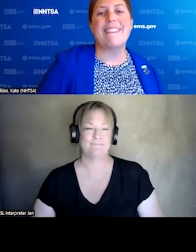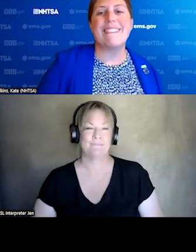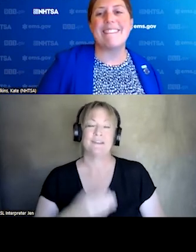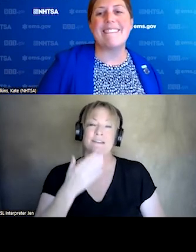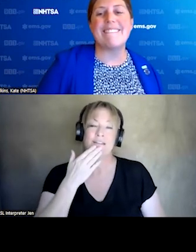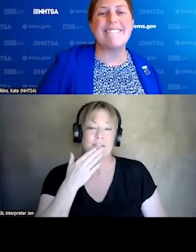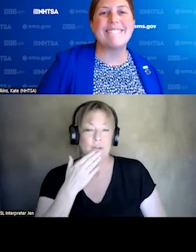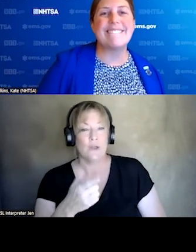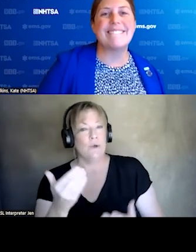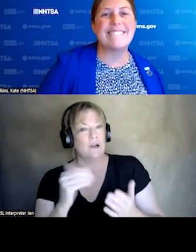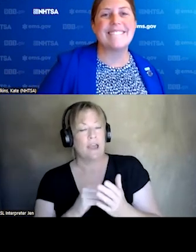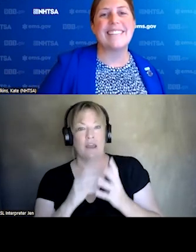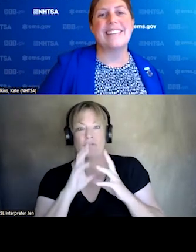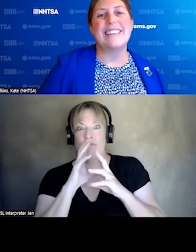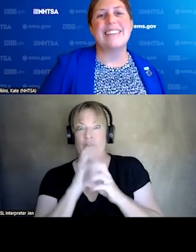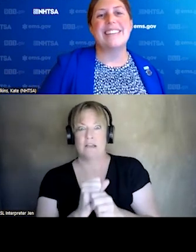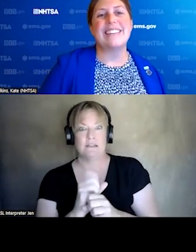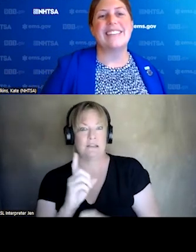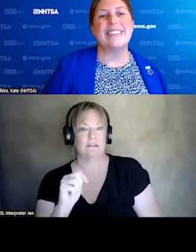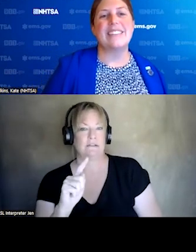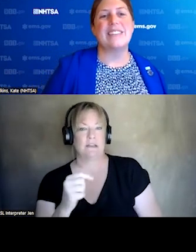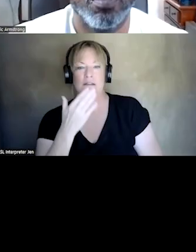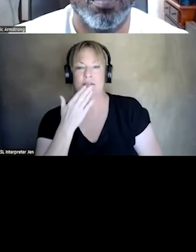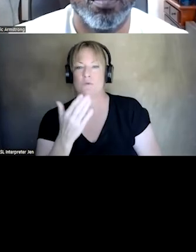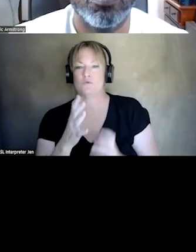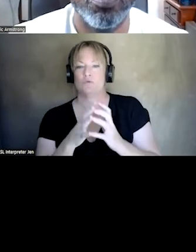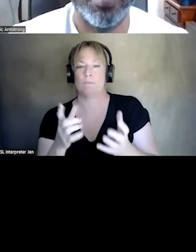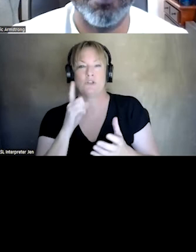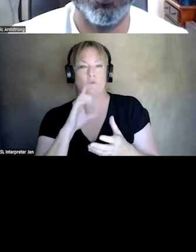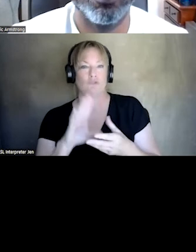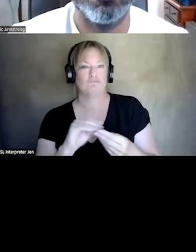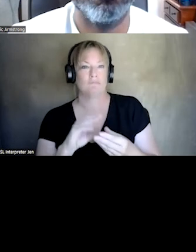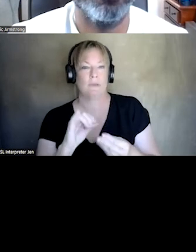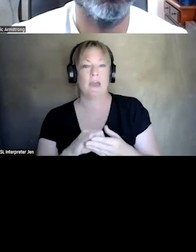FASCINATING DATA. THANK YOU SO MUCH FOR SHARING. AT THIS TIME WE WILL PIVOT TO